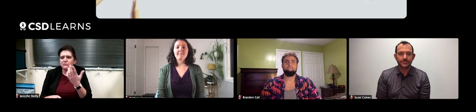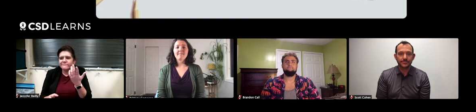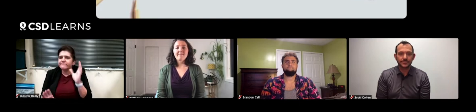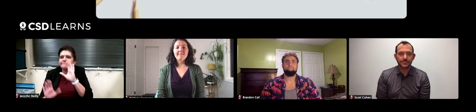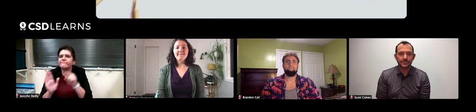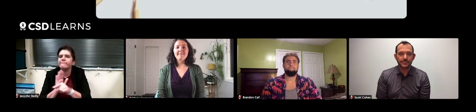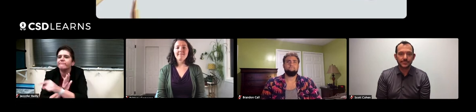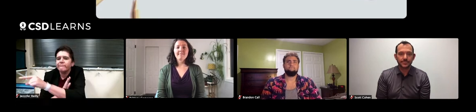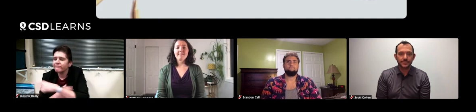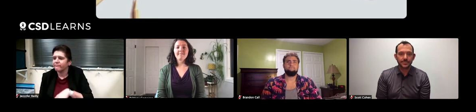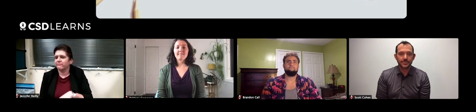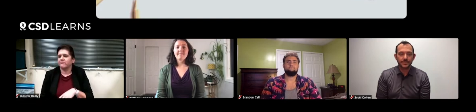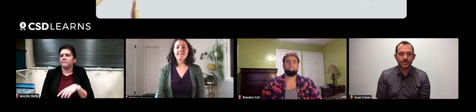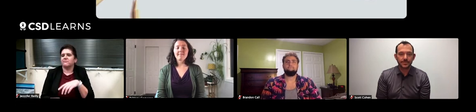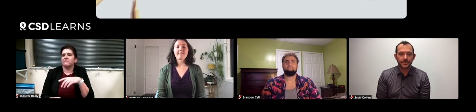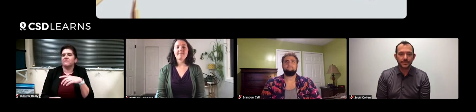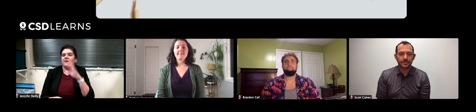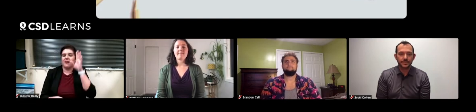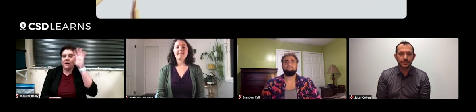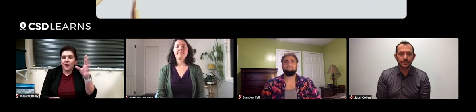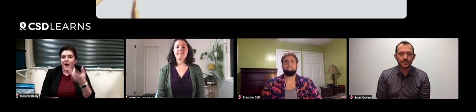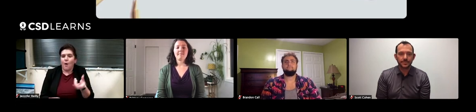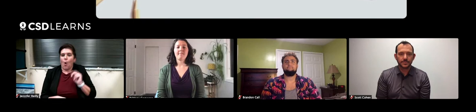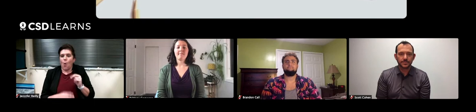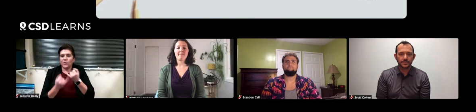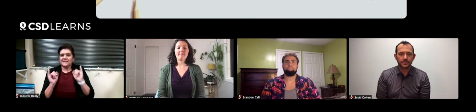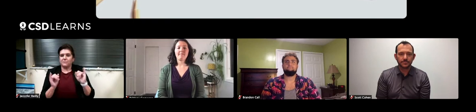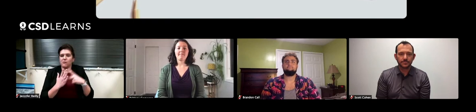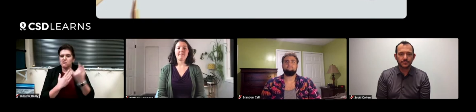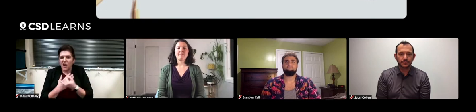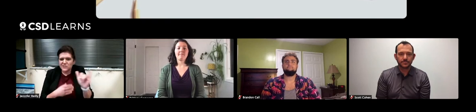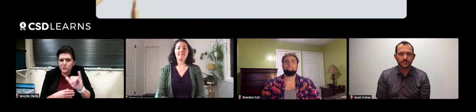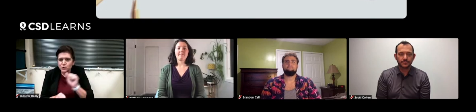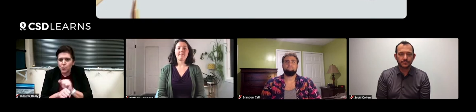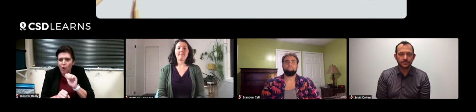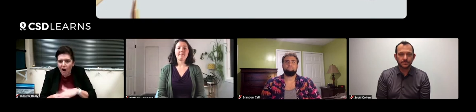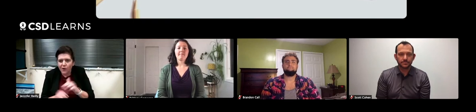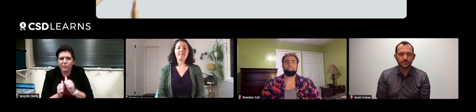We would go on adventures on the beach. We had our own independent projects that we were working on,